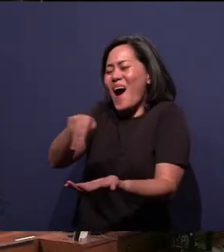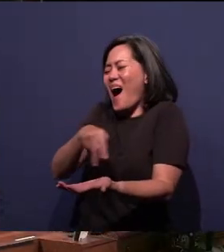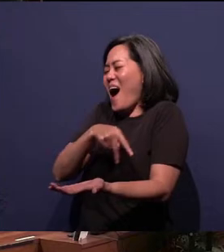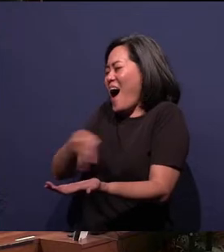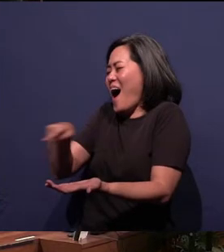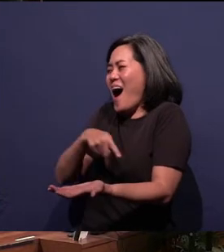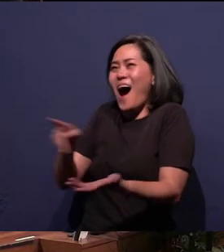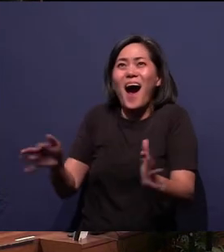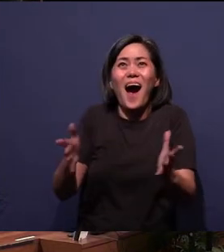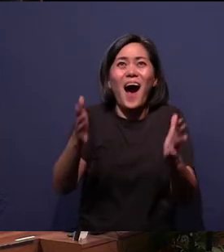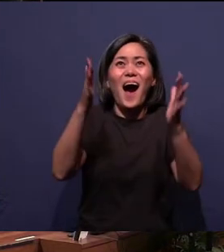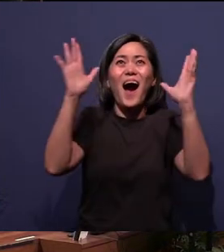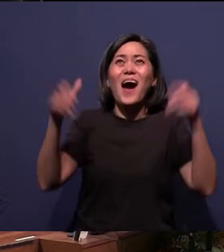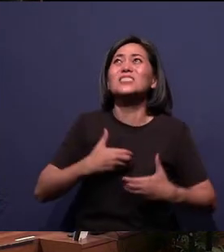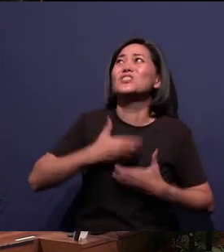Let's give the Lord a shout of praise.